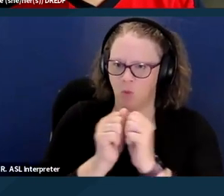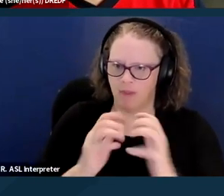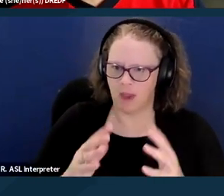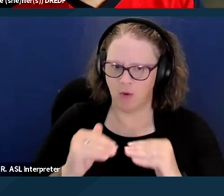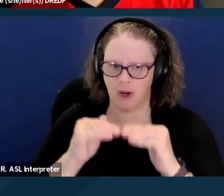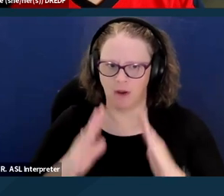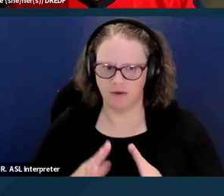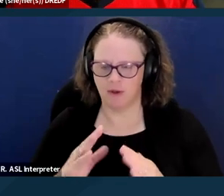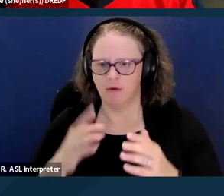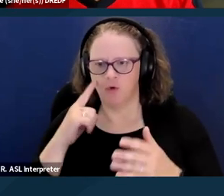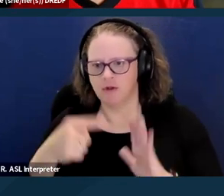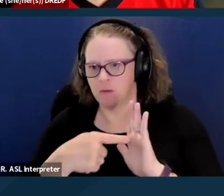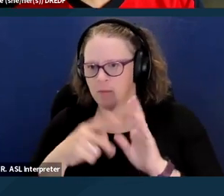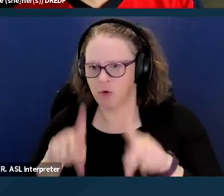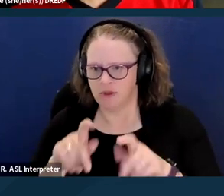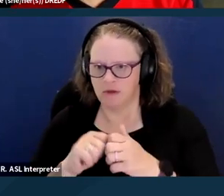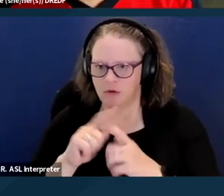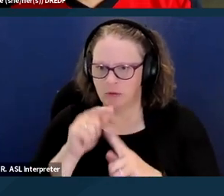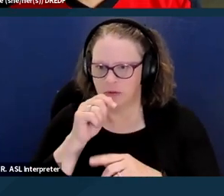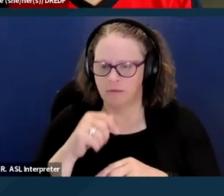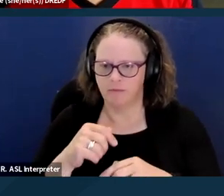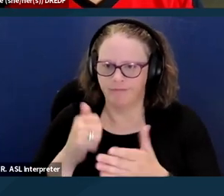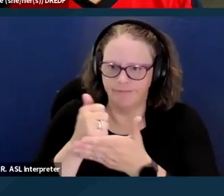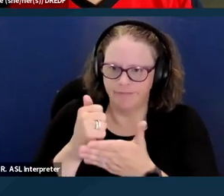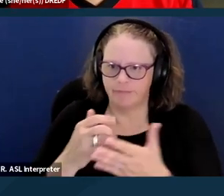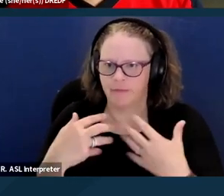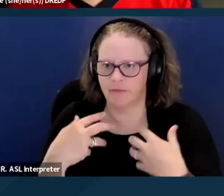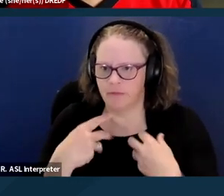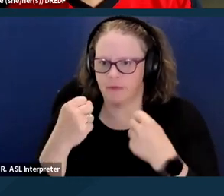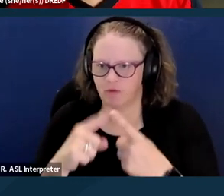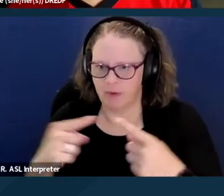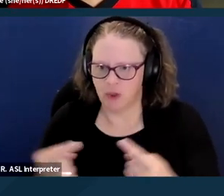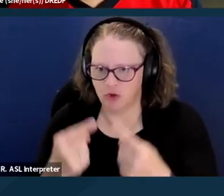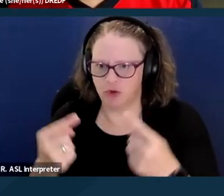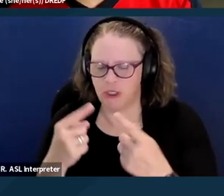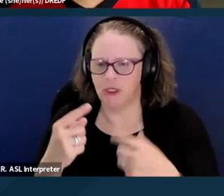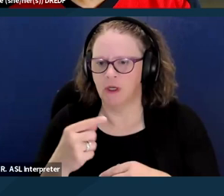or injury and may need some help with meals or personal care.